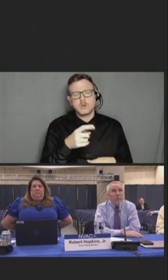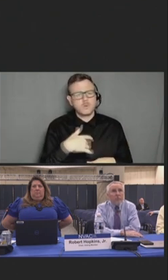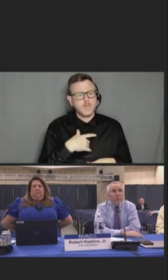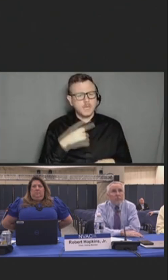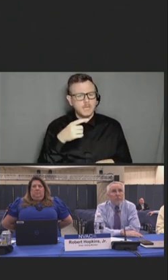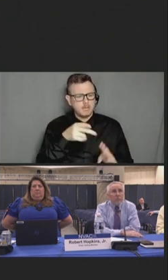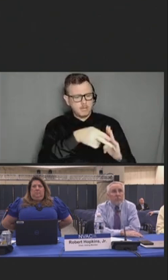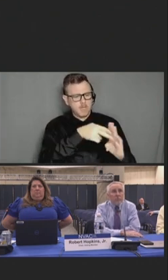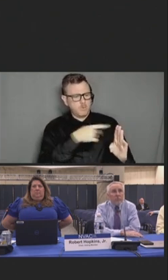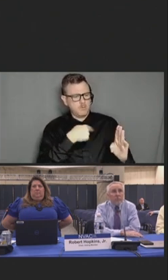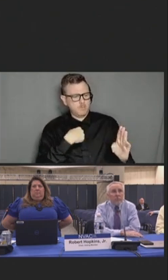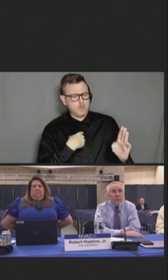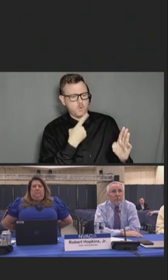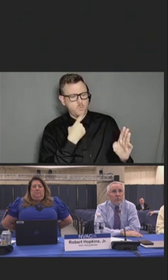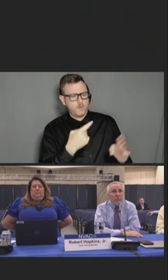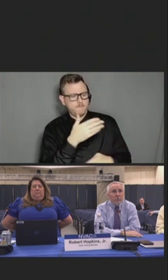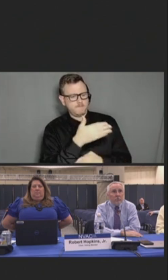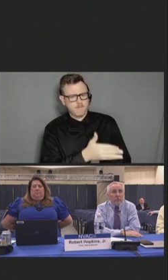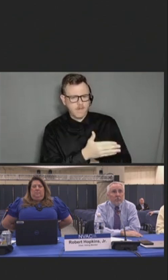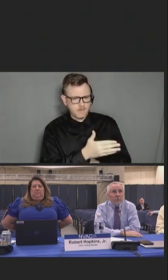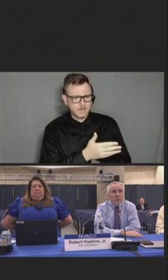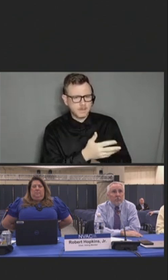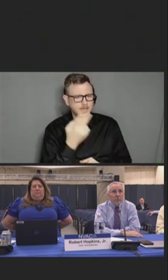of myself."